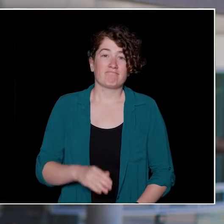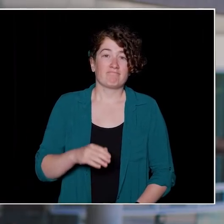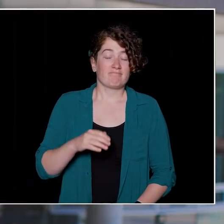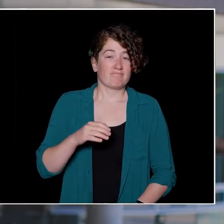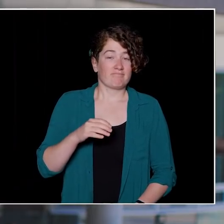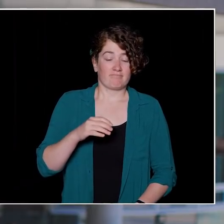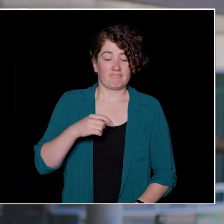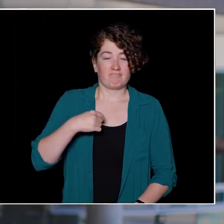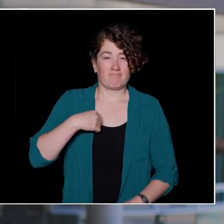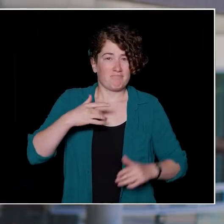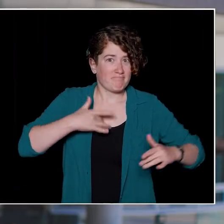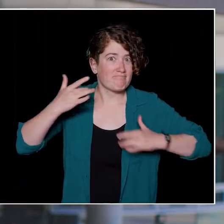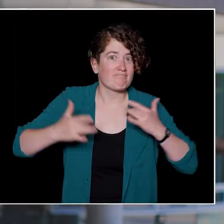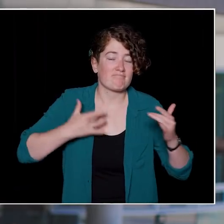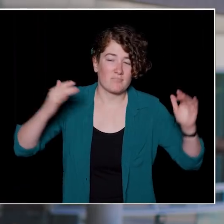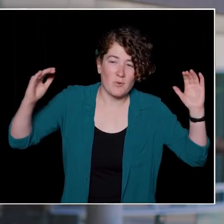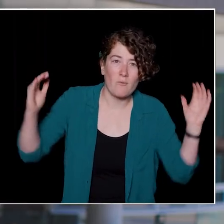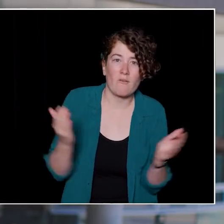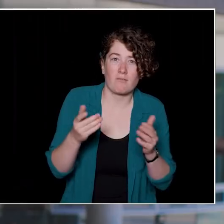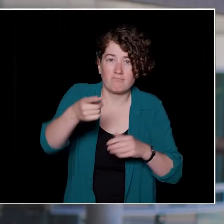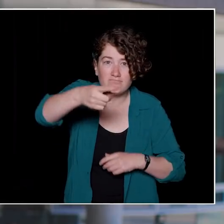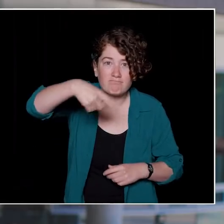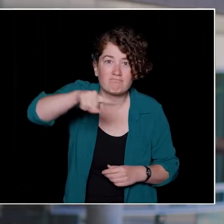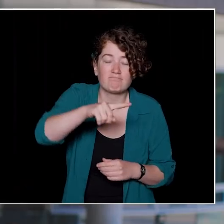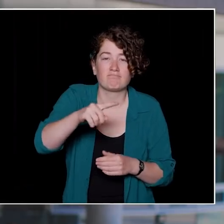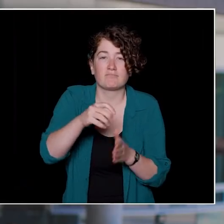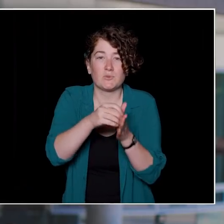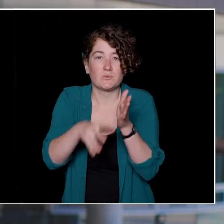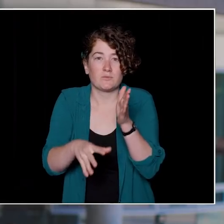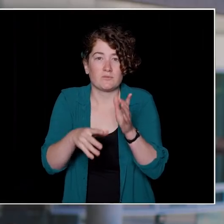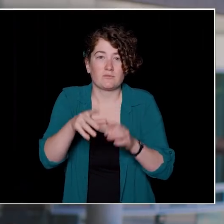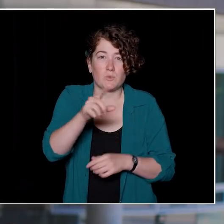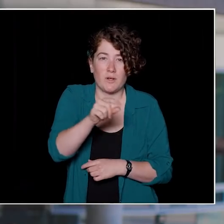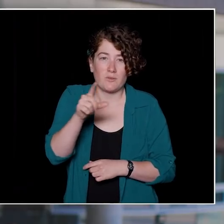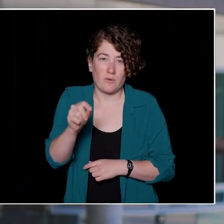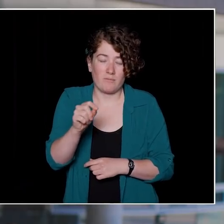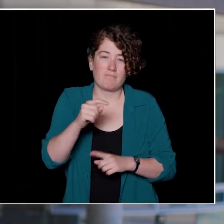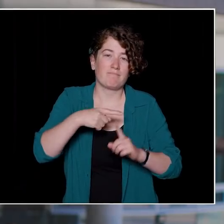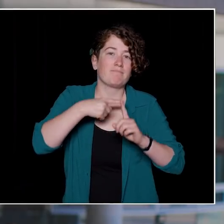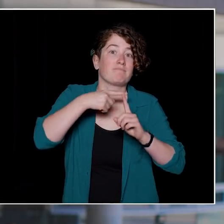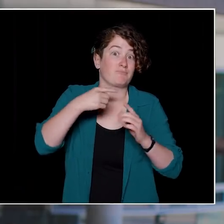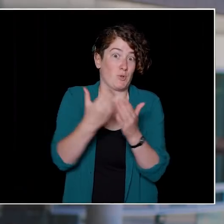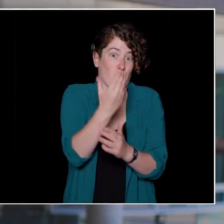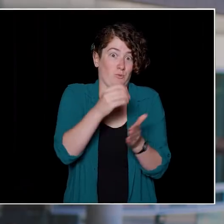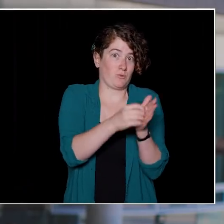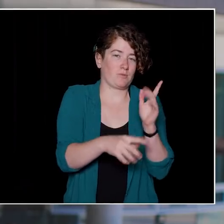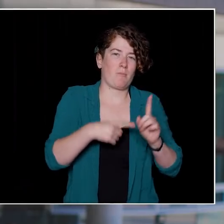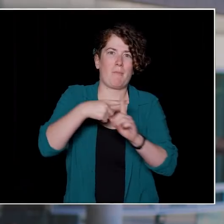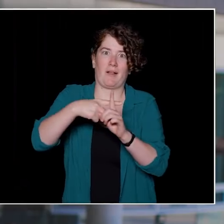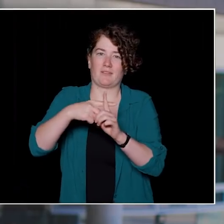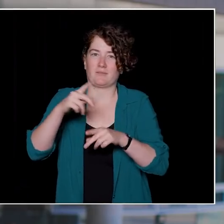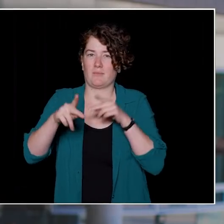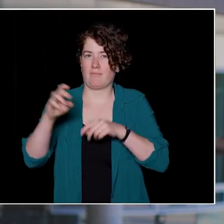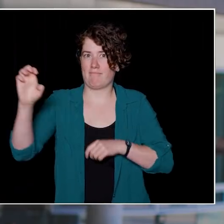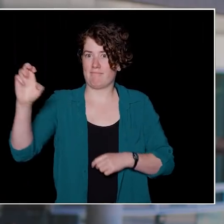I'm so excited to welcome you, the incoming class of 2020, as well as everyone else who is returning to the University of British Columbia.